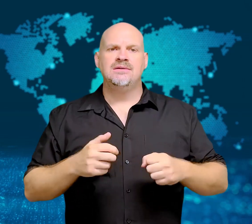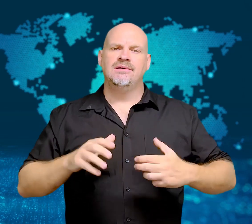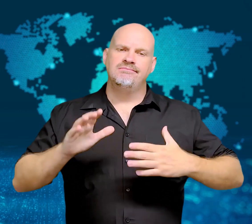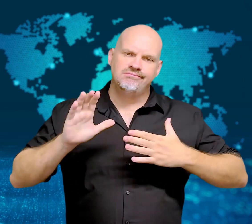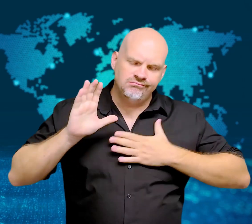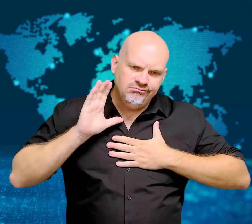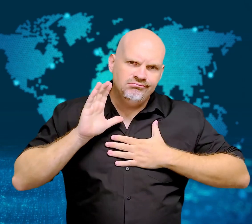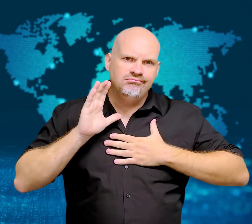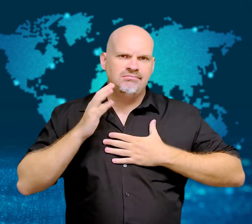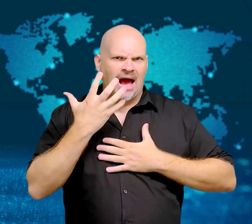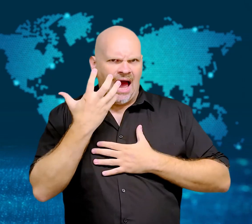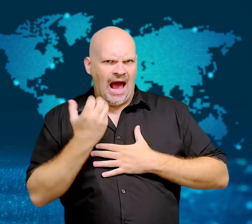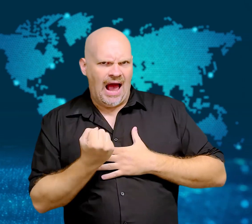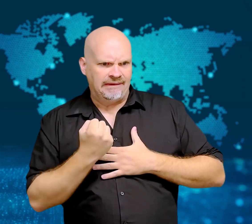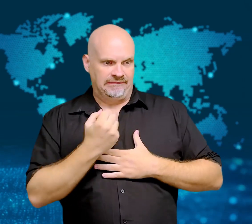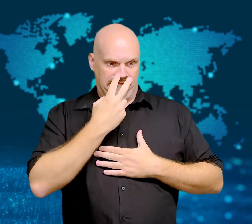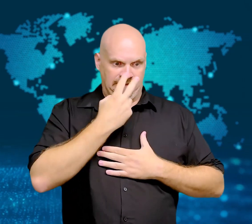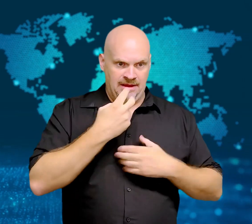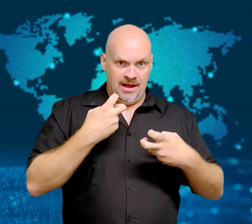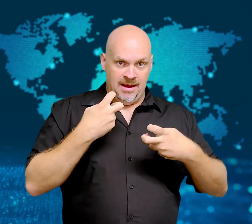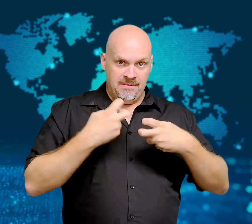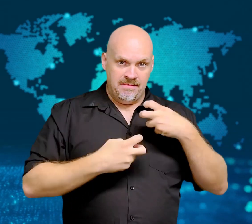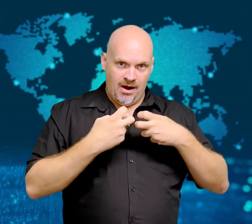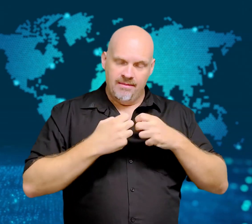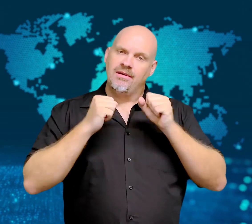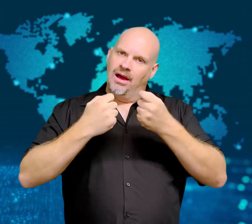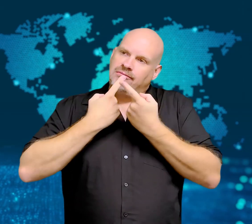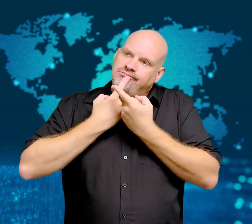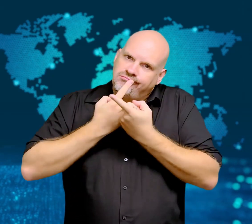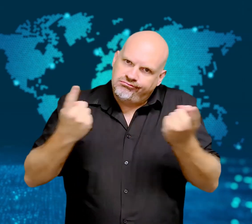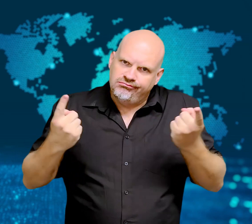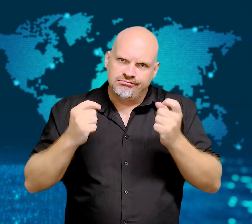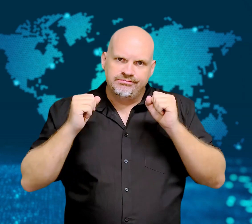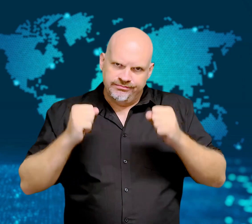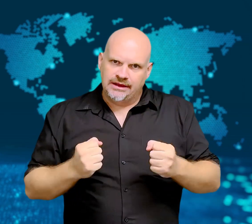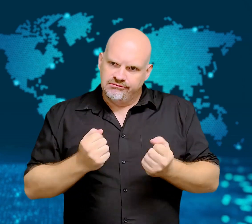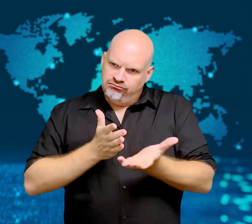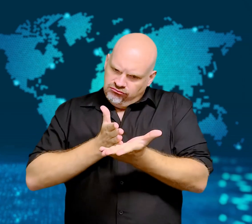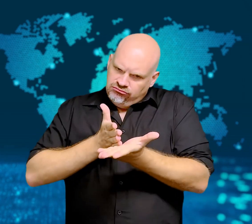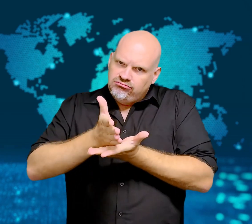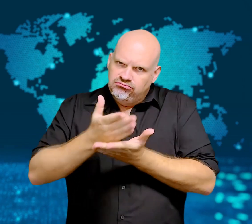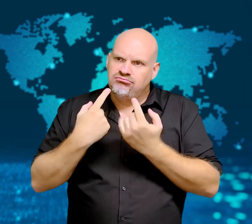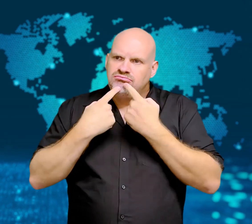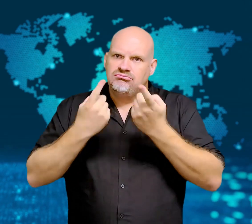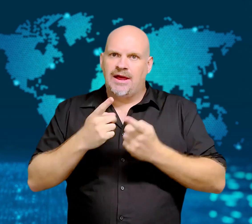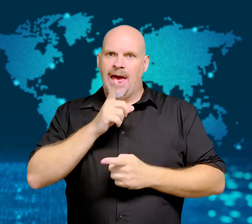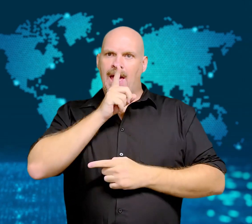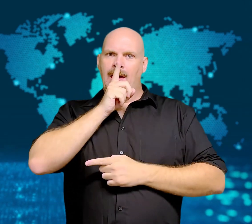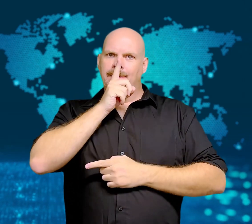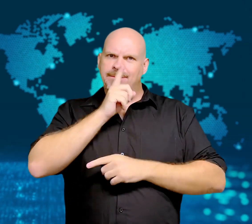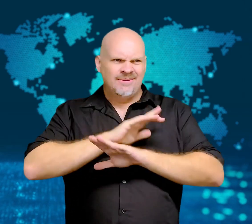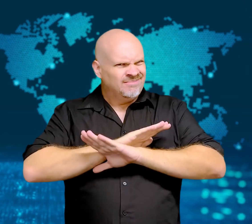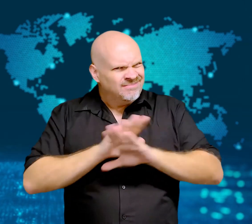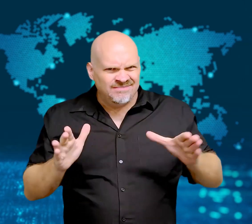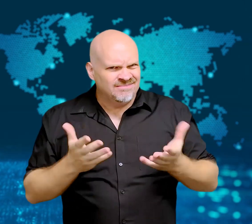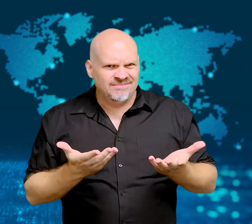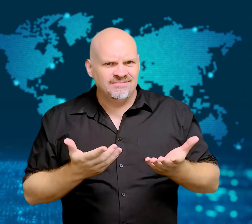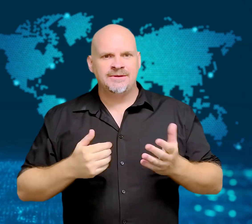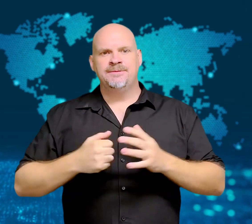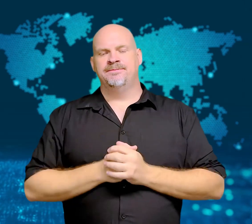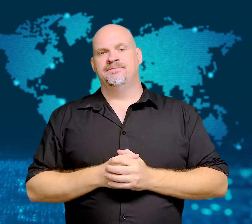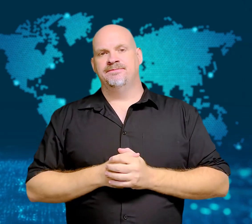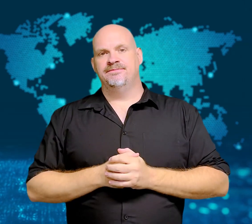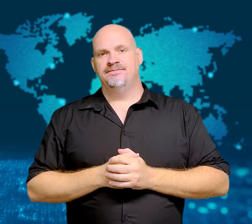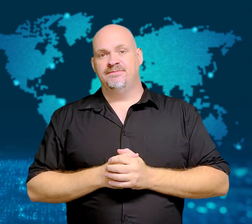and their executives to be truthful in disclosing concerns to the public.